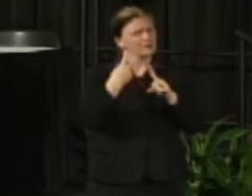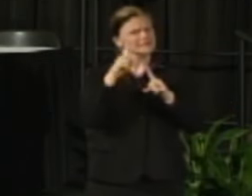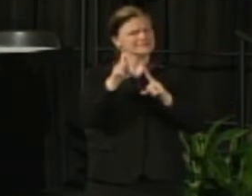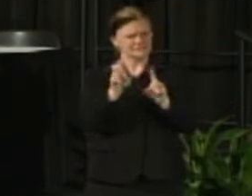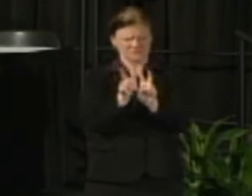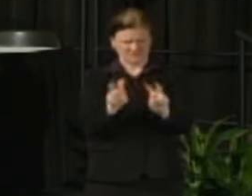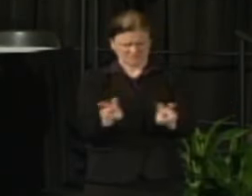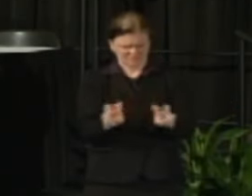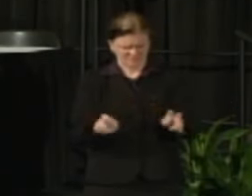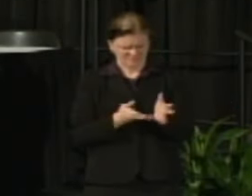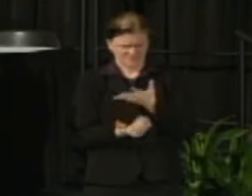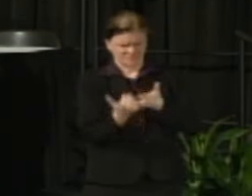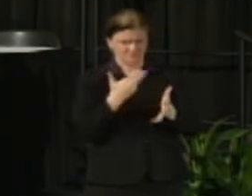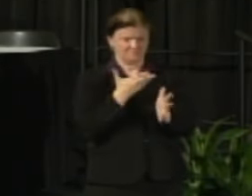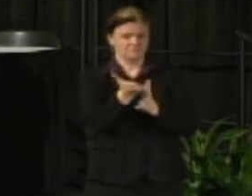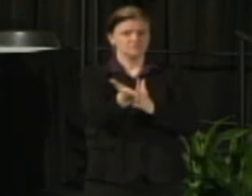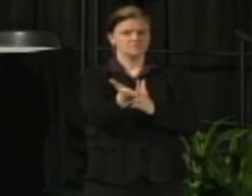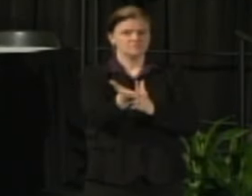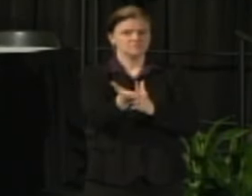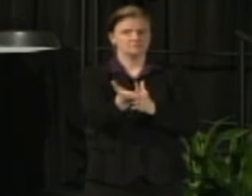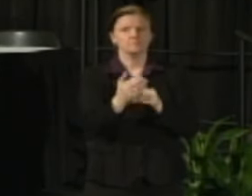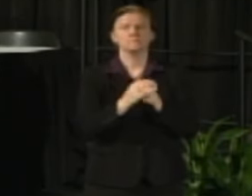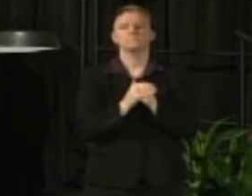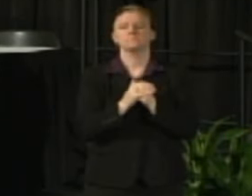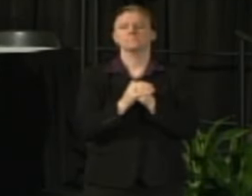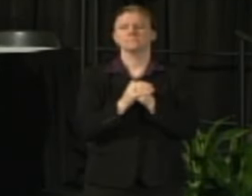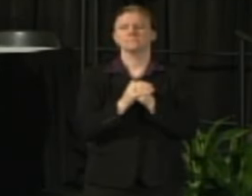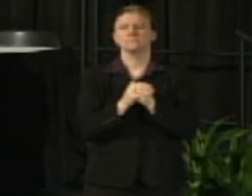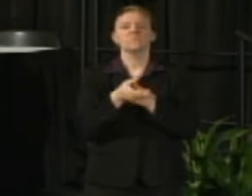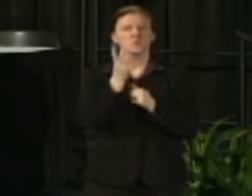You have seen in the public in terms of from both sides of aisle